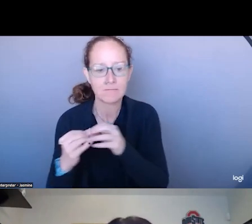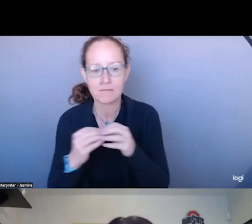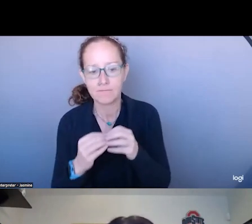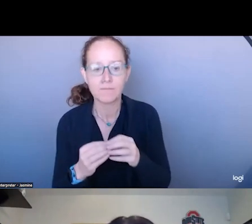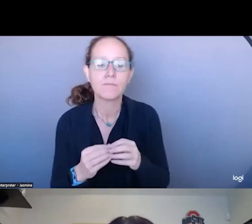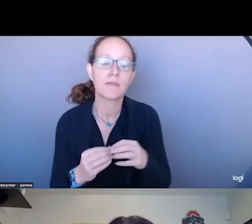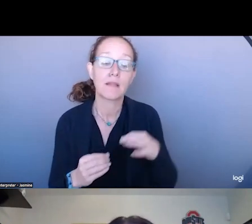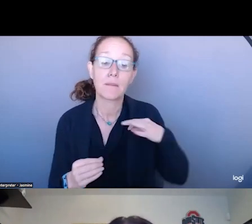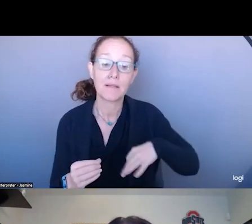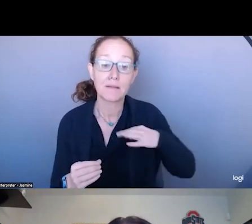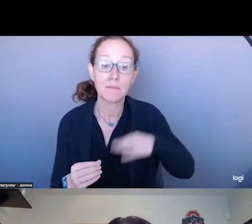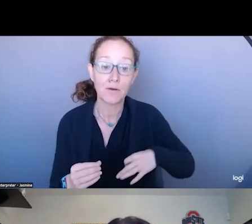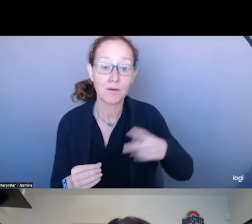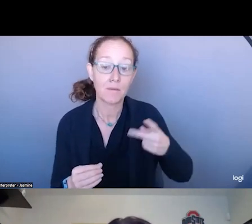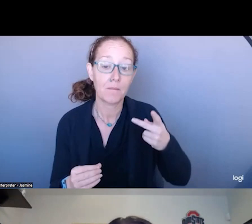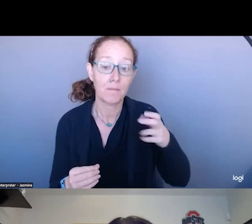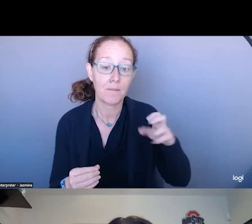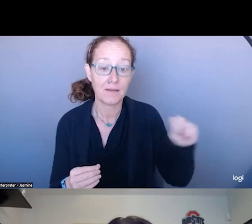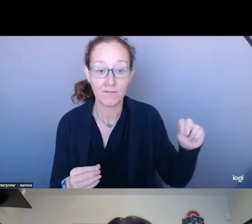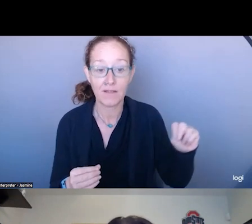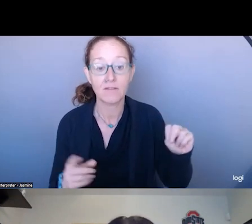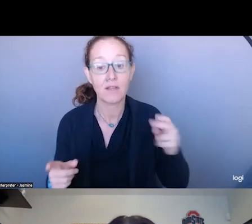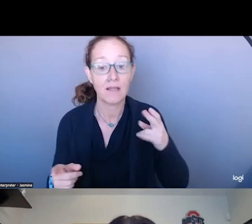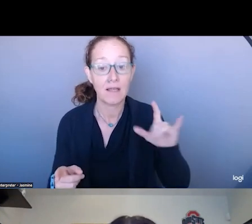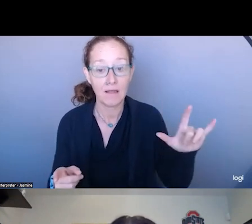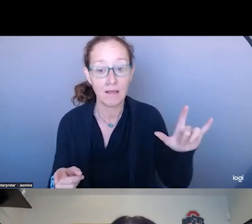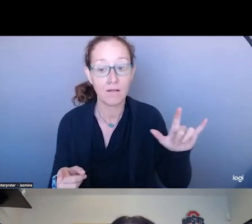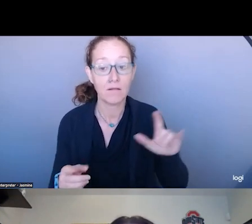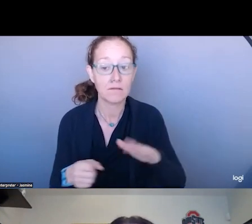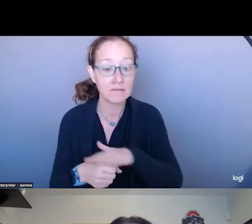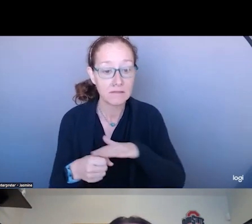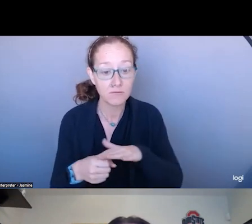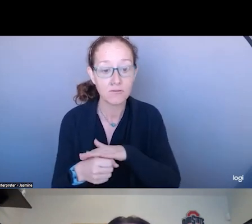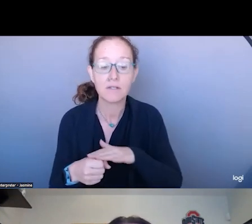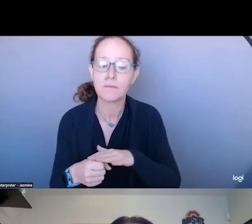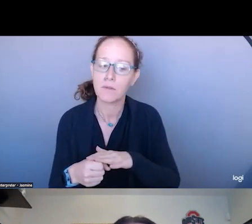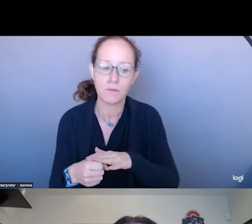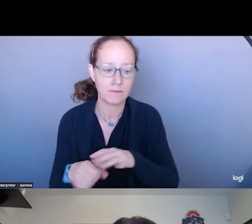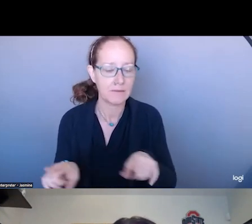DIFFERENT AND IT WAS A PROCEED DOMINANTLY BLACK NEIGHBOR THAT HAD